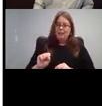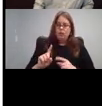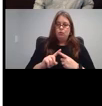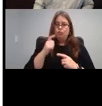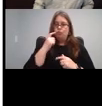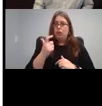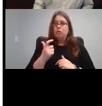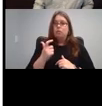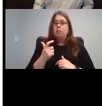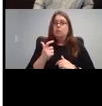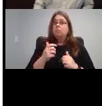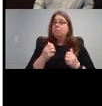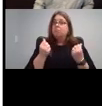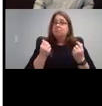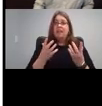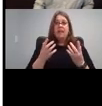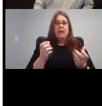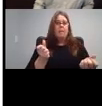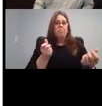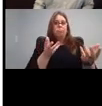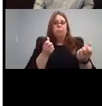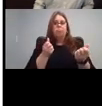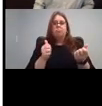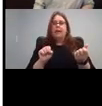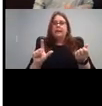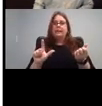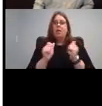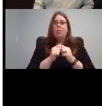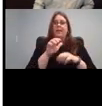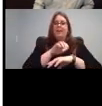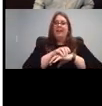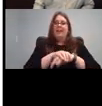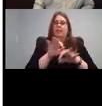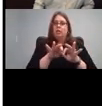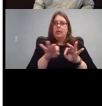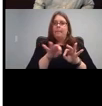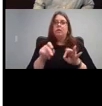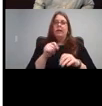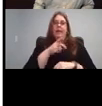Most of them are in ASL with English captions and voiceover. Some of them are also